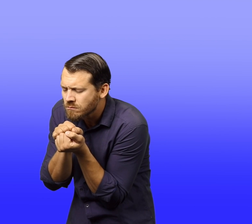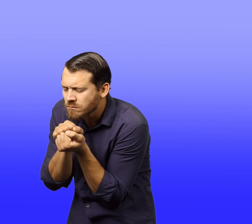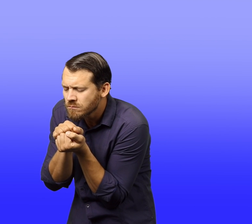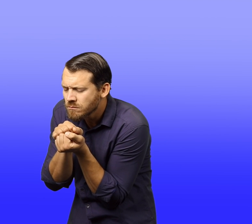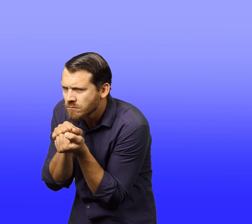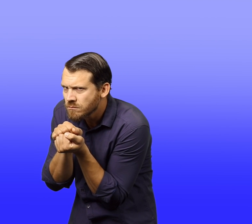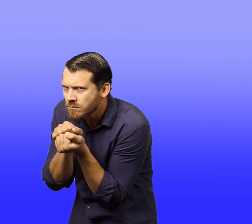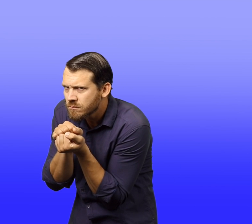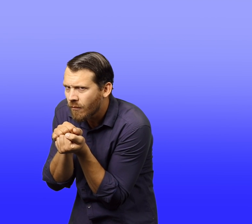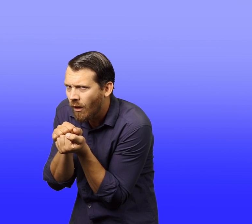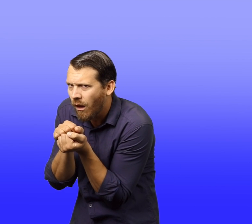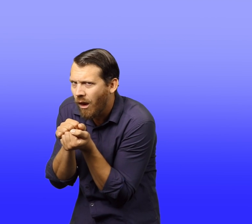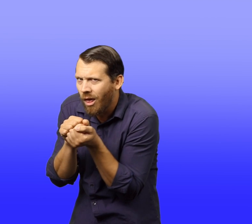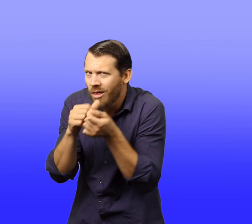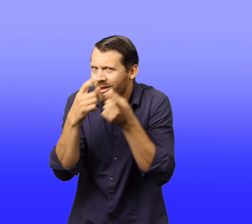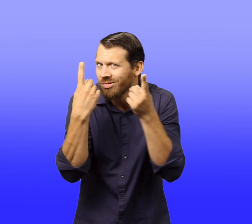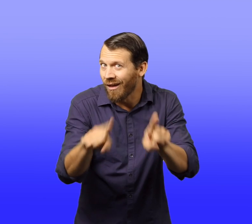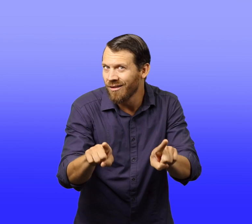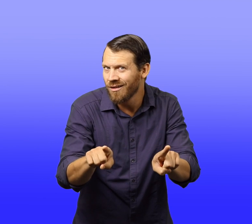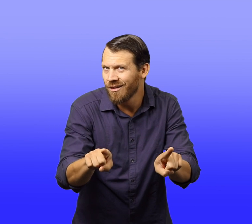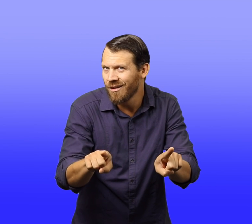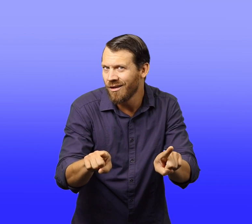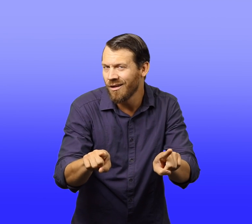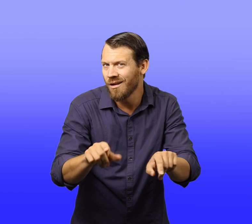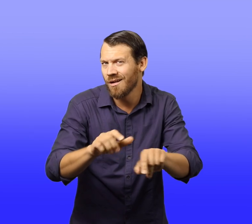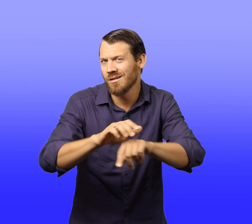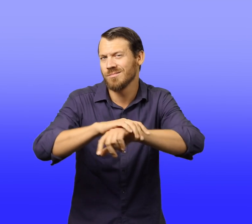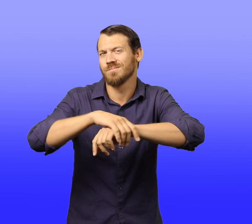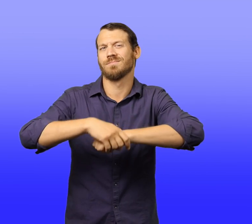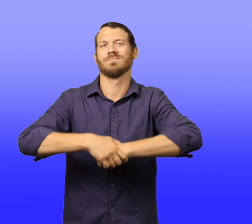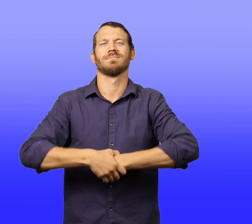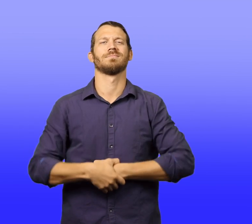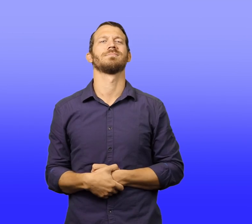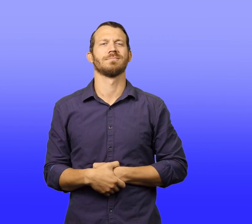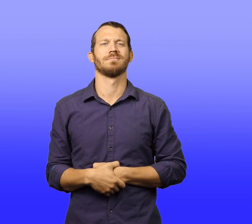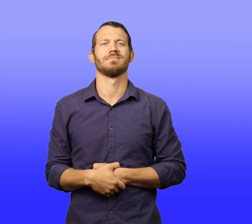He buried his head in his pillow and when his coughing stopped, fell asleep.